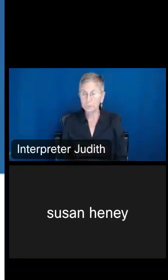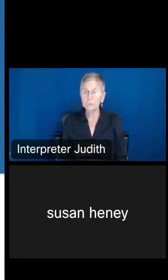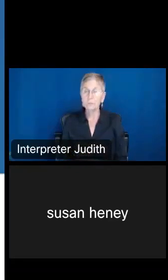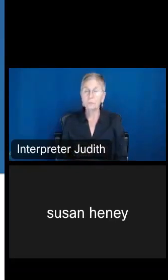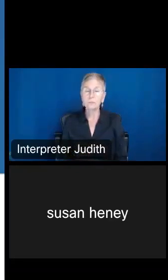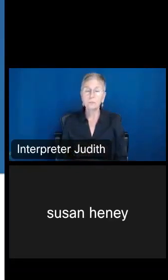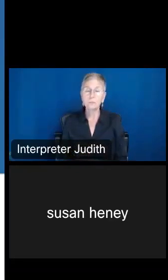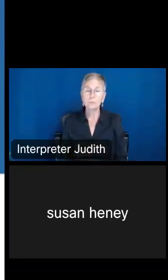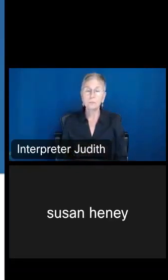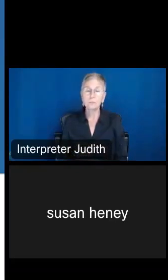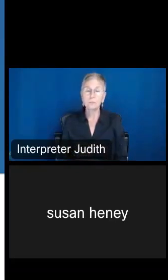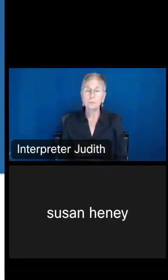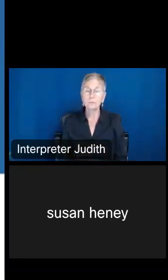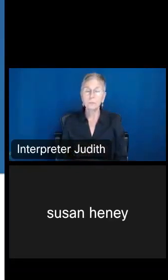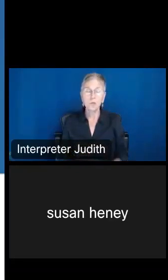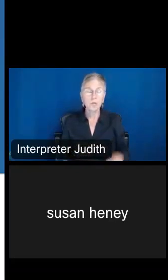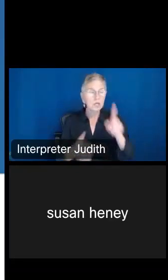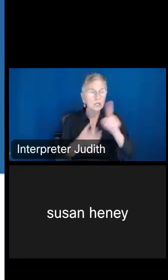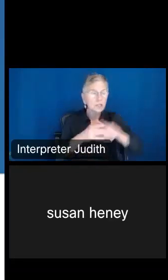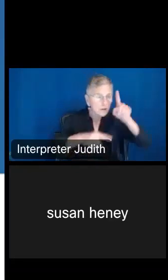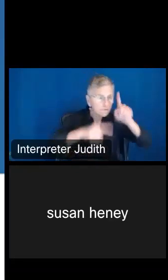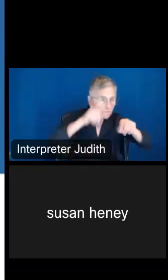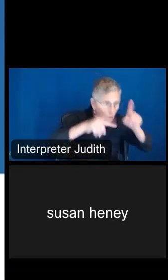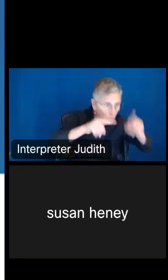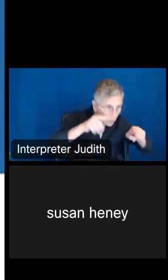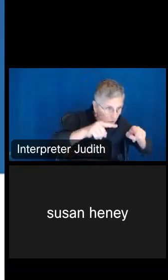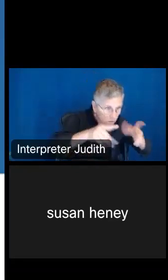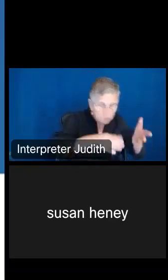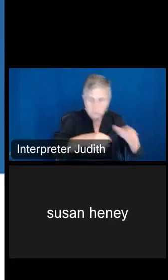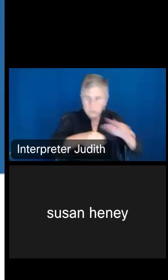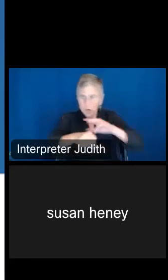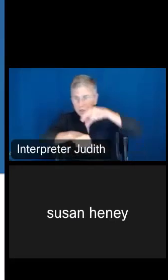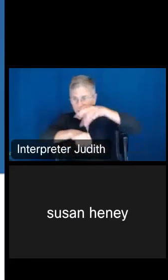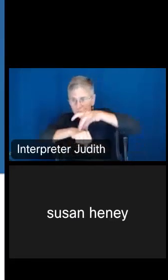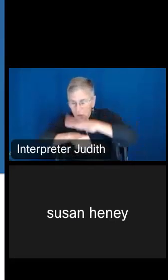done your variables and your geography, you're going to move over to your data cart, and